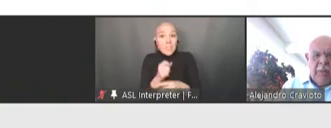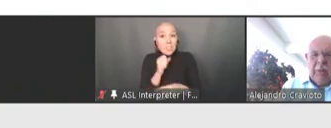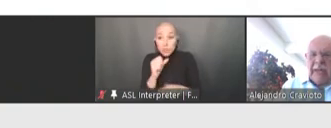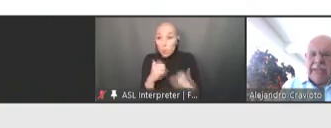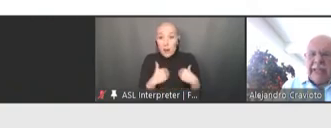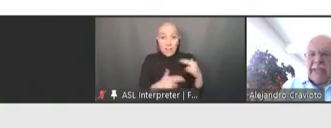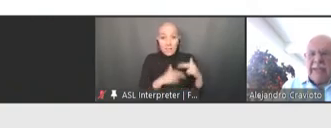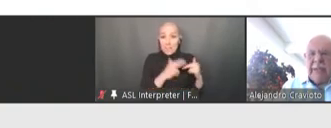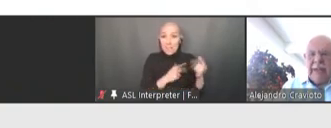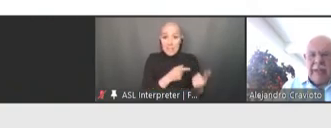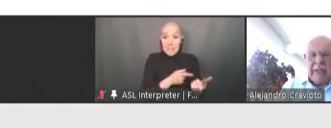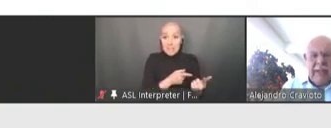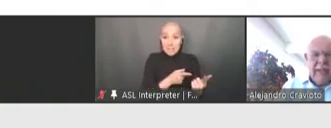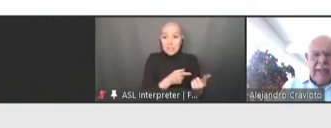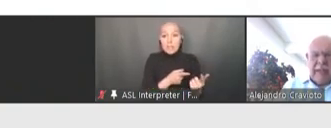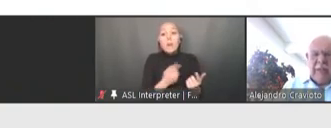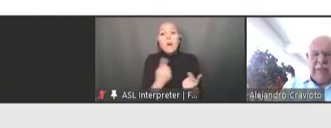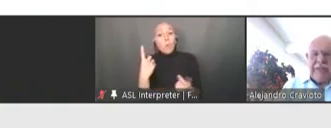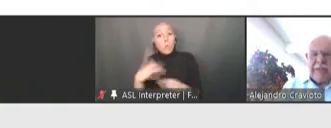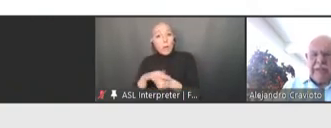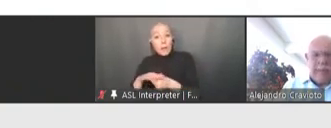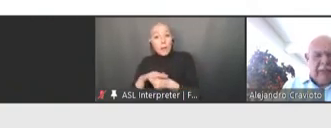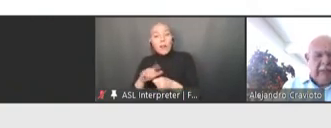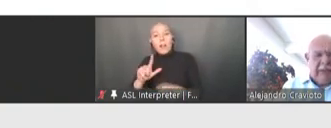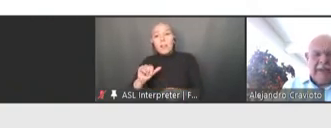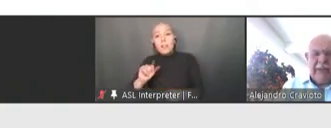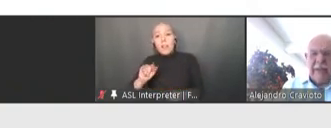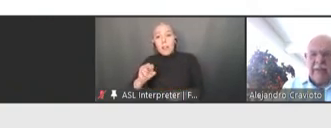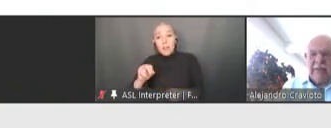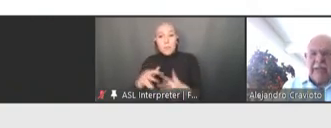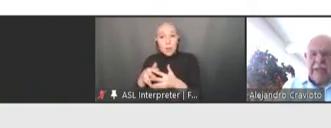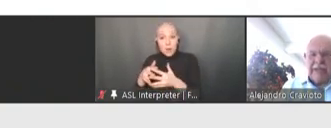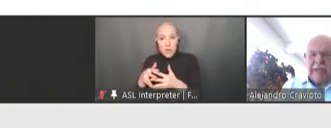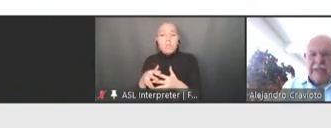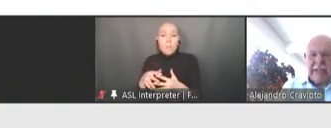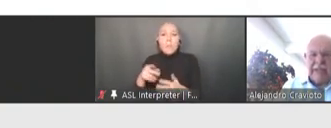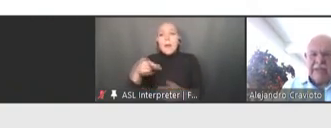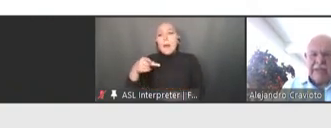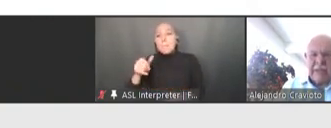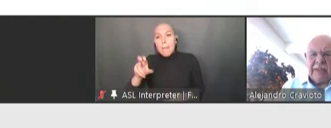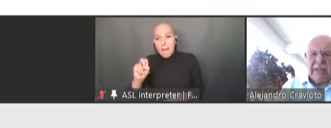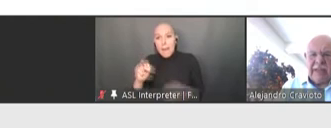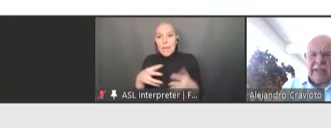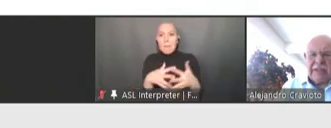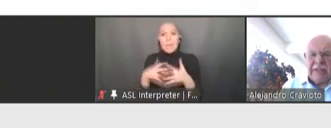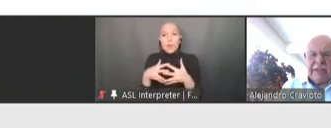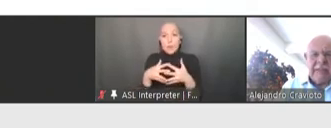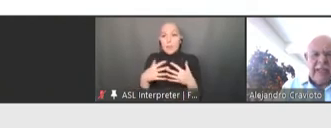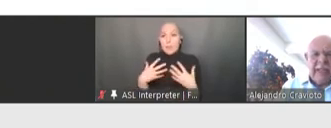One is Latin America, in which the Pan American Health Organization has started an initiative.